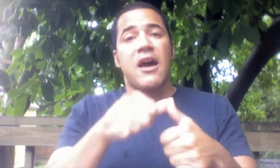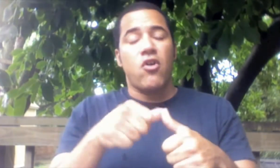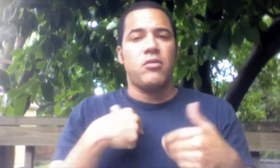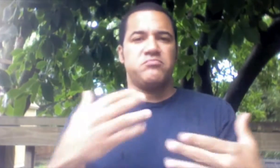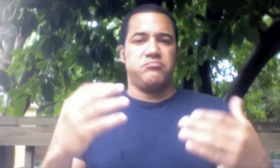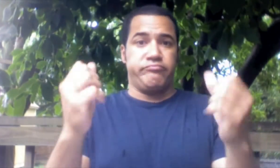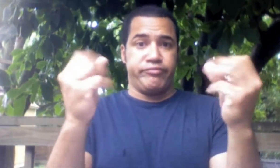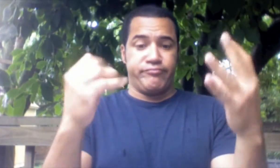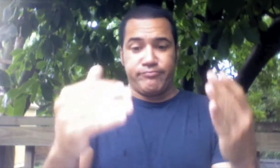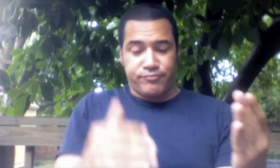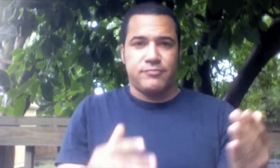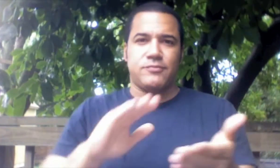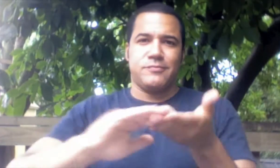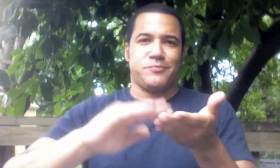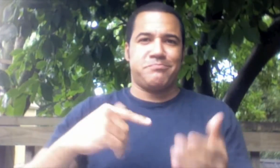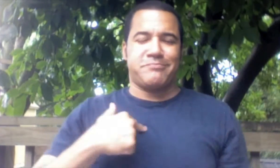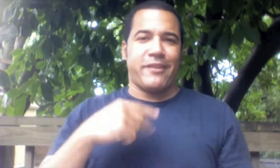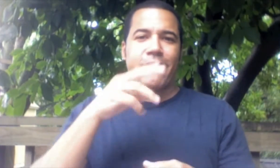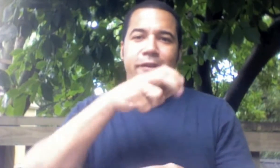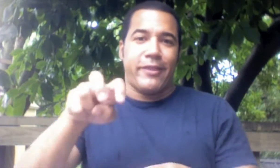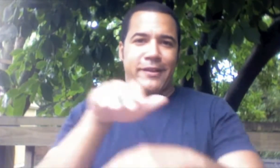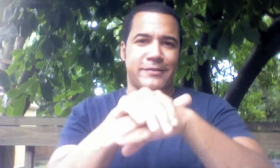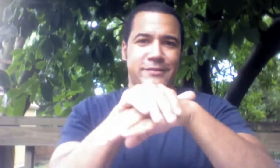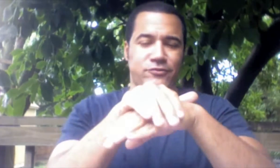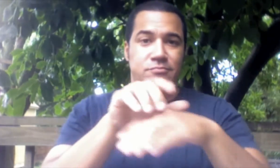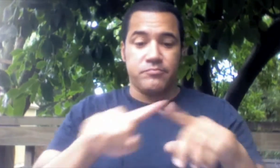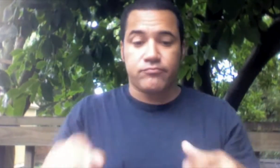I am going to share the letter, please excuse me as I switch to English mode.